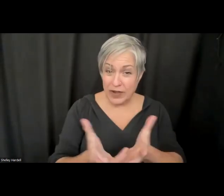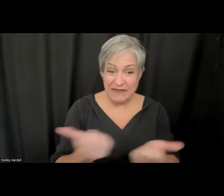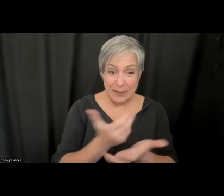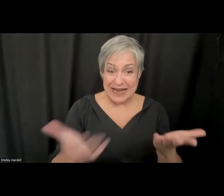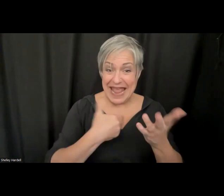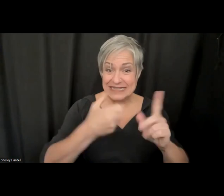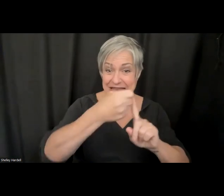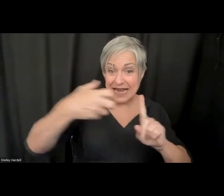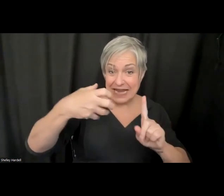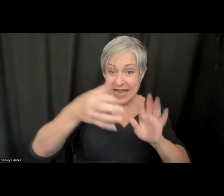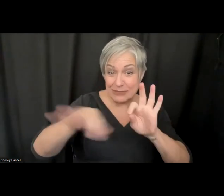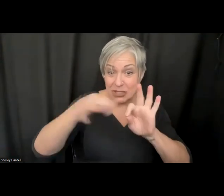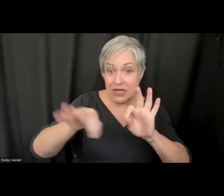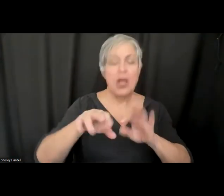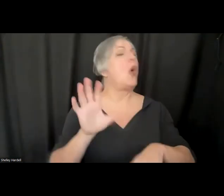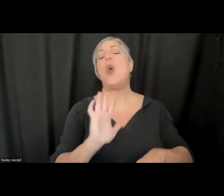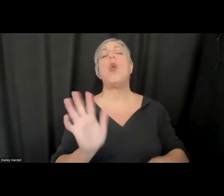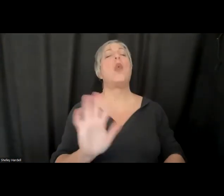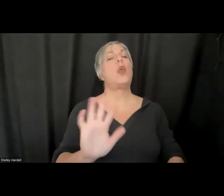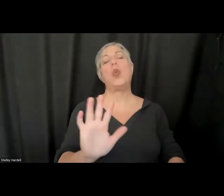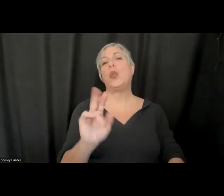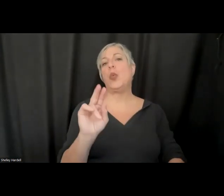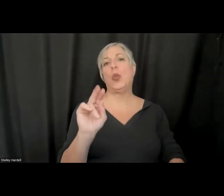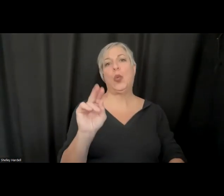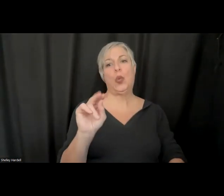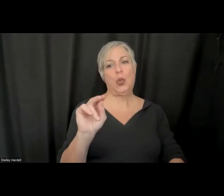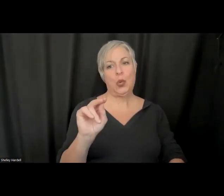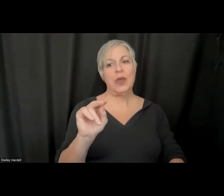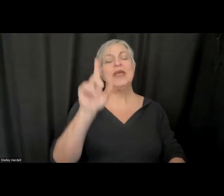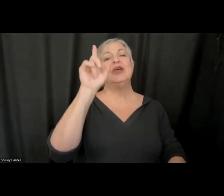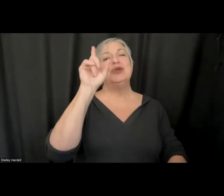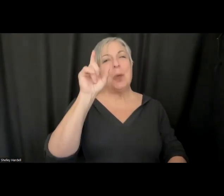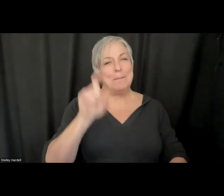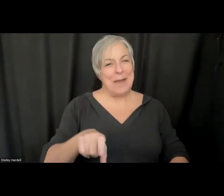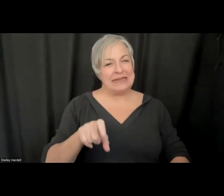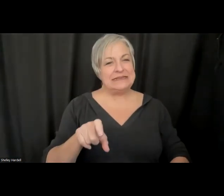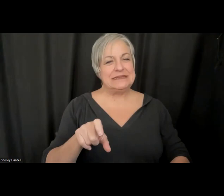functionality? >> No, they don't. Basically, it